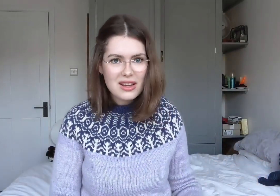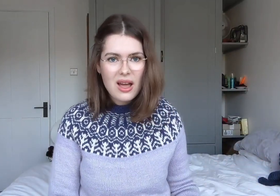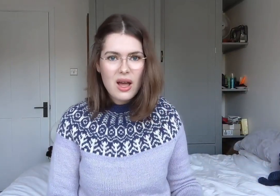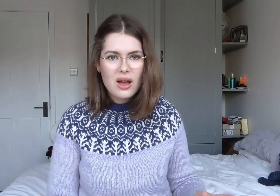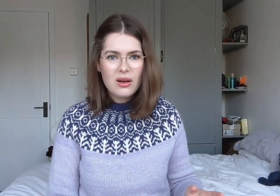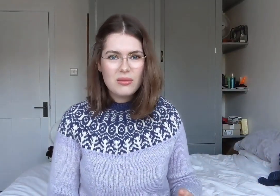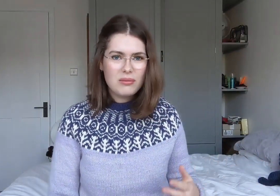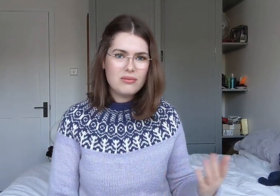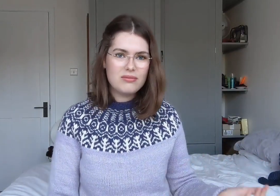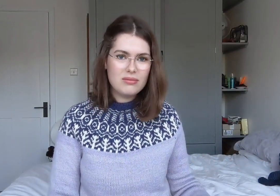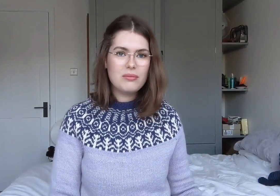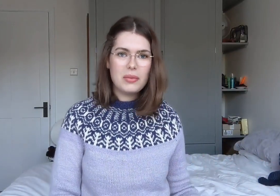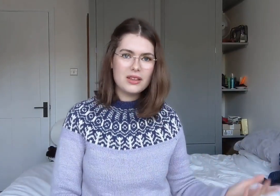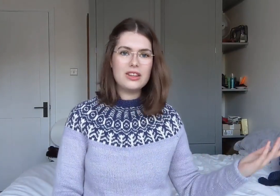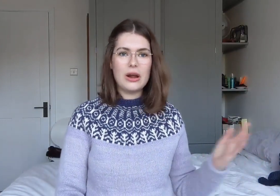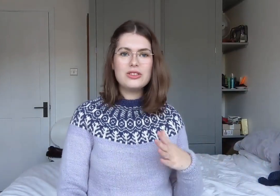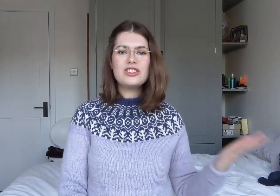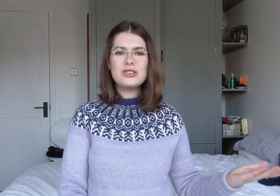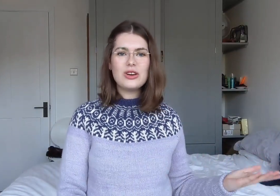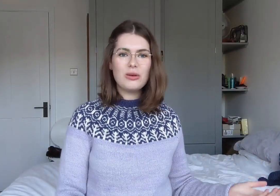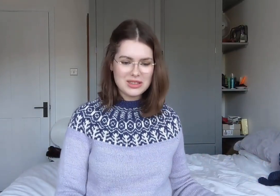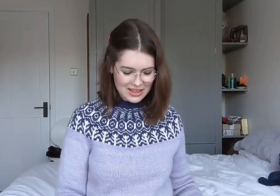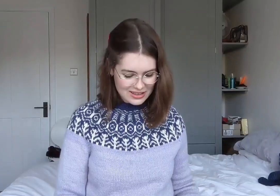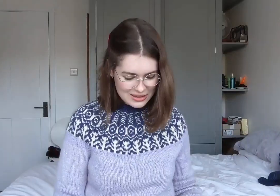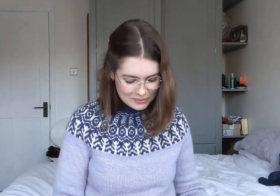But just use your common sense.